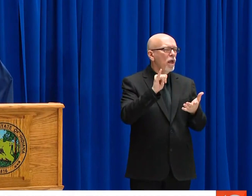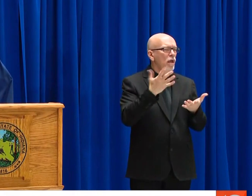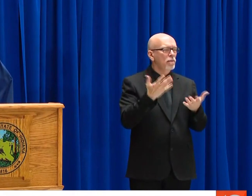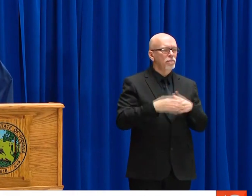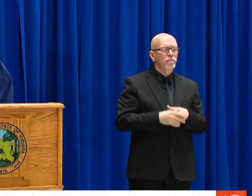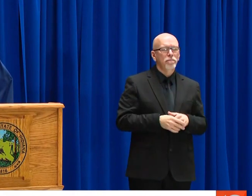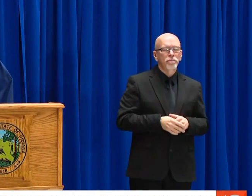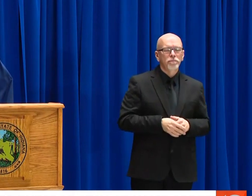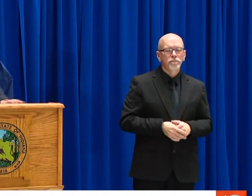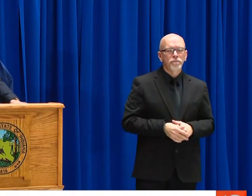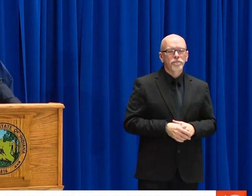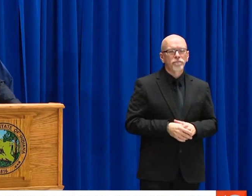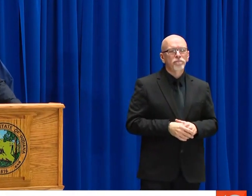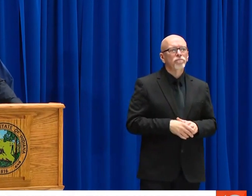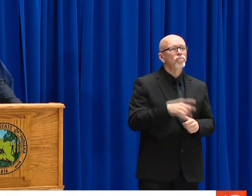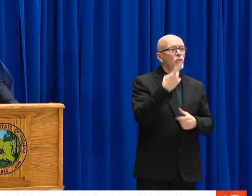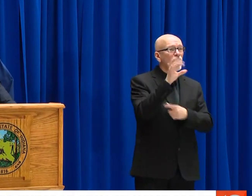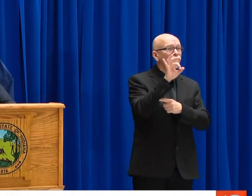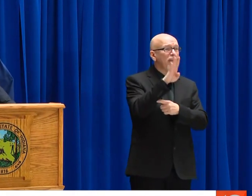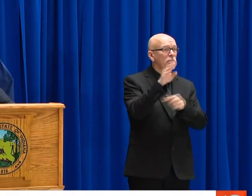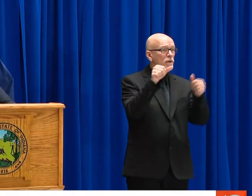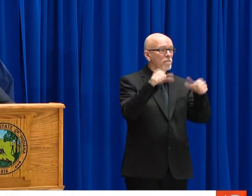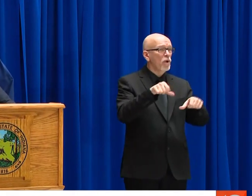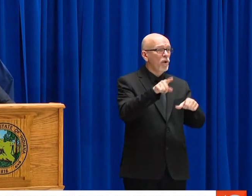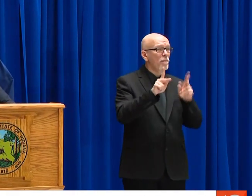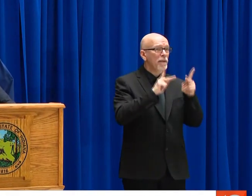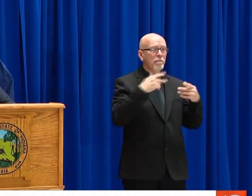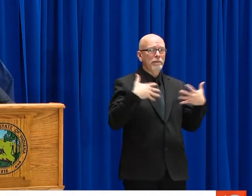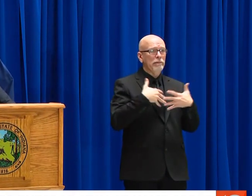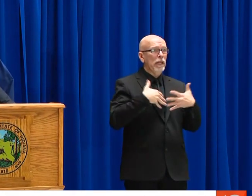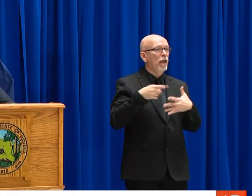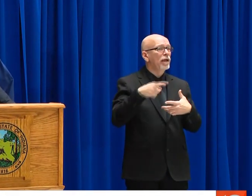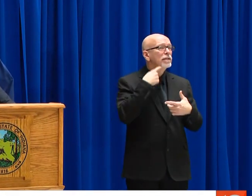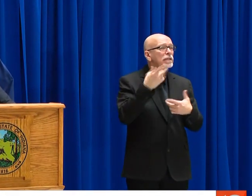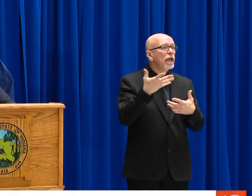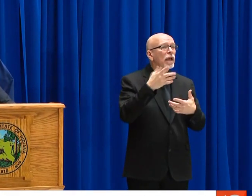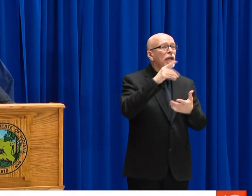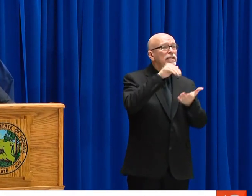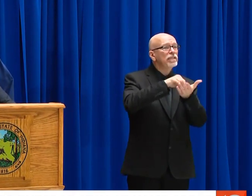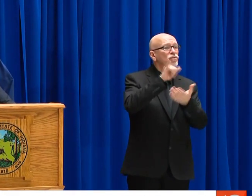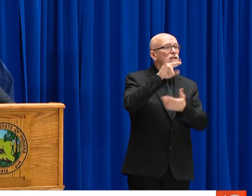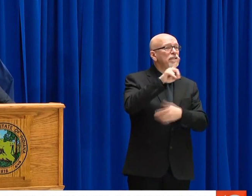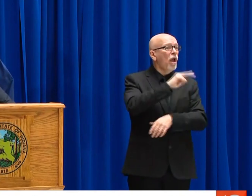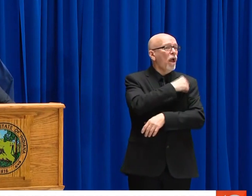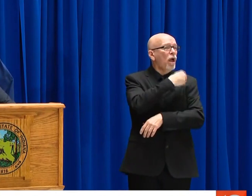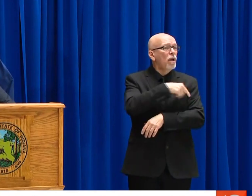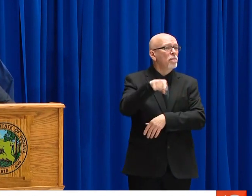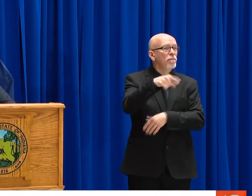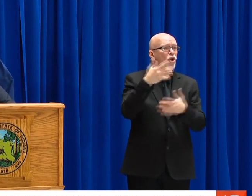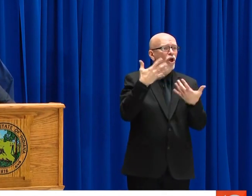I WANT TO READ AN EXAMPLE TO YOU. I THINK IT'S VERY APPROPRIATE TO GIVE YOU TWO EXAMPLES OF WHAT THIS MEANS AND WHAT IT MIGHT LOOK LIKE.